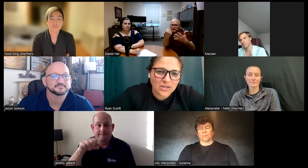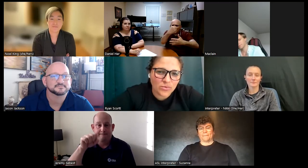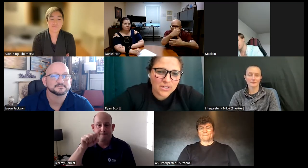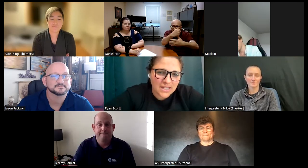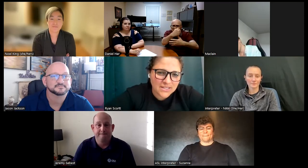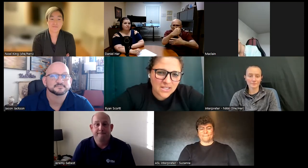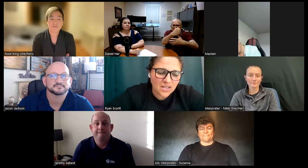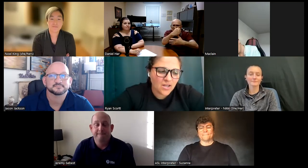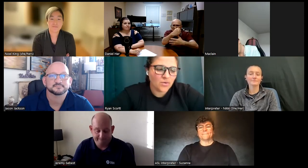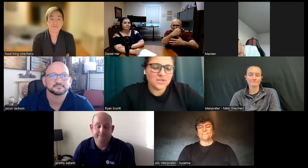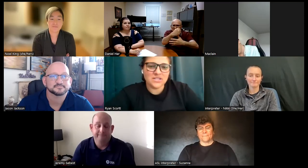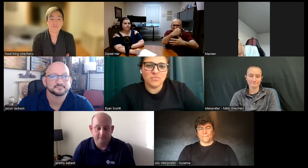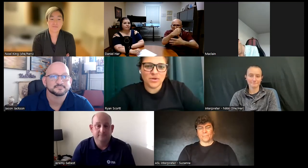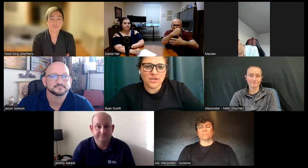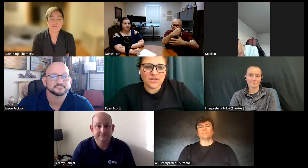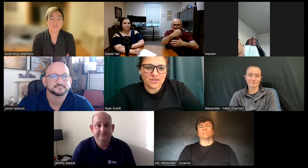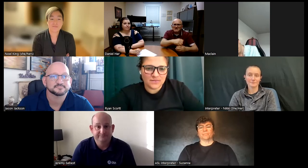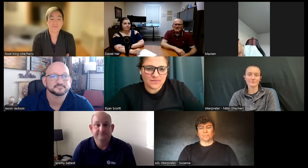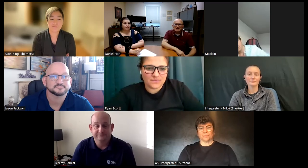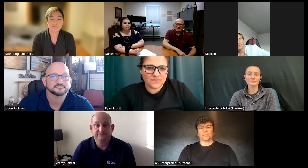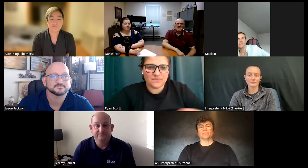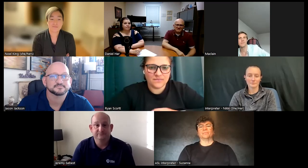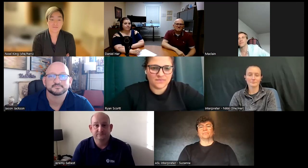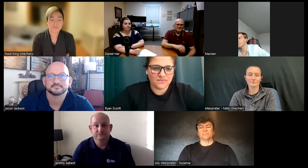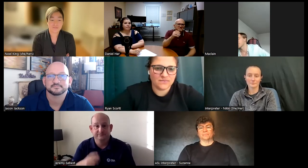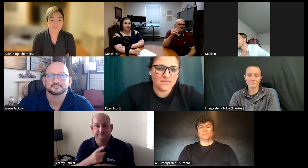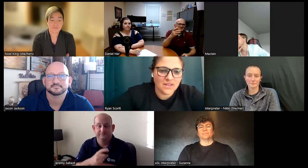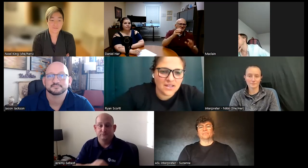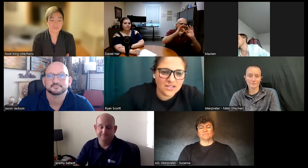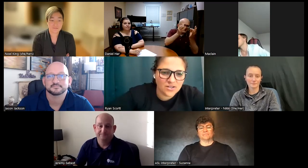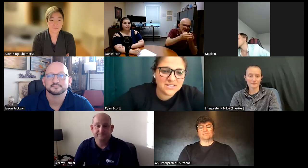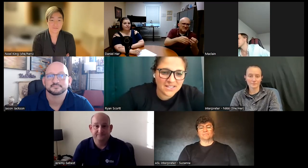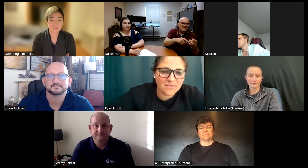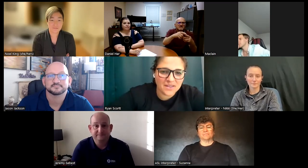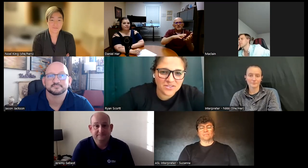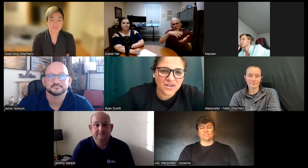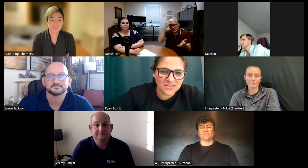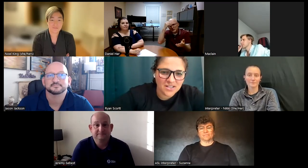prioritizing what's important and Jeremy's saying yep that's correct